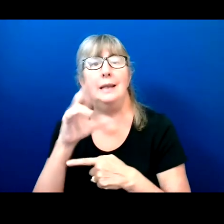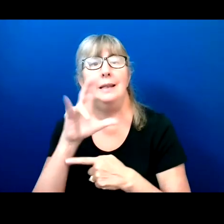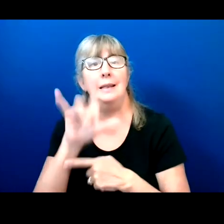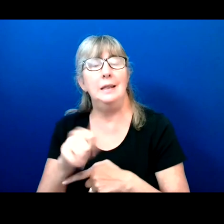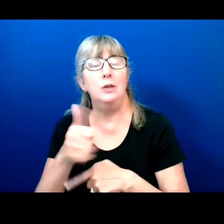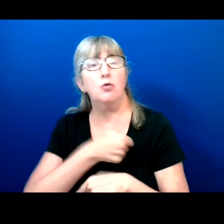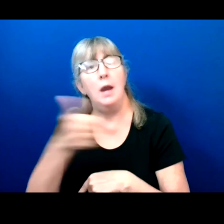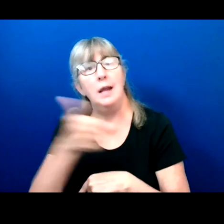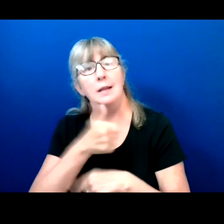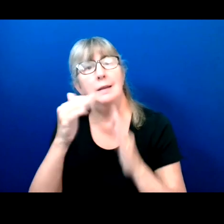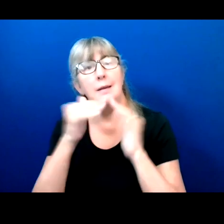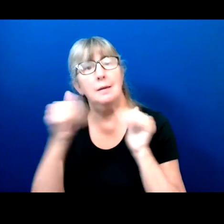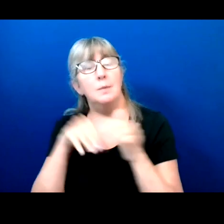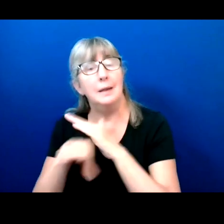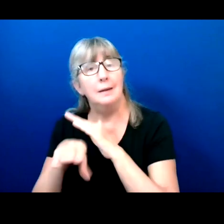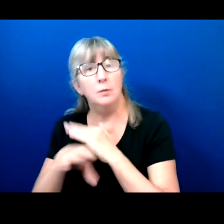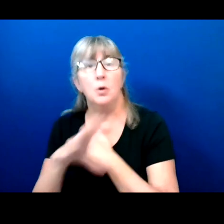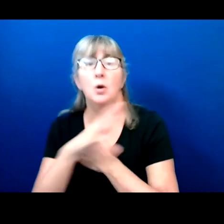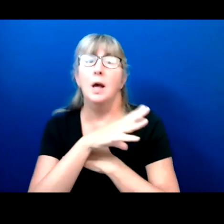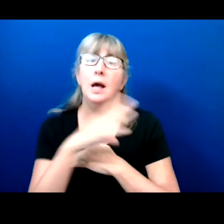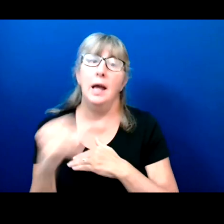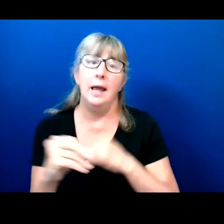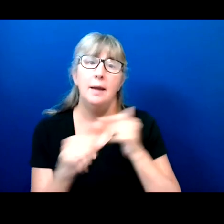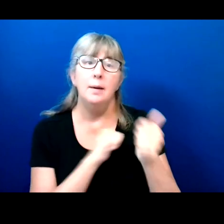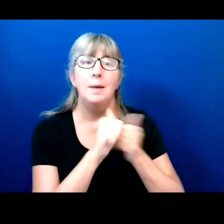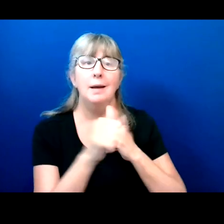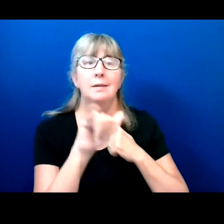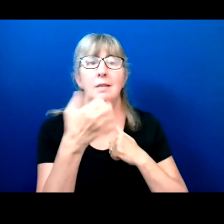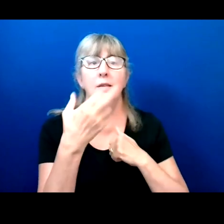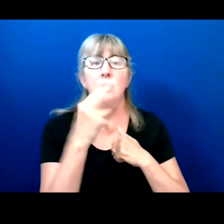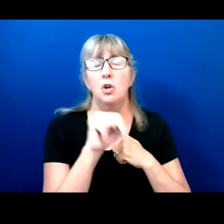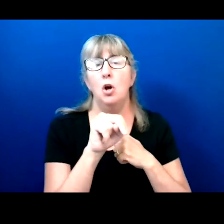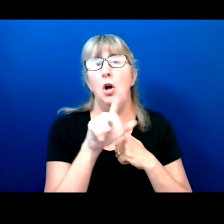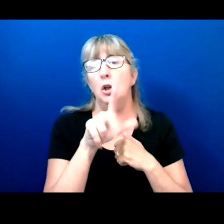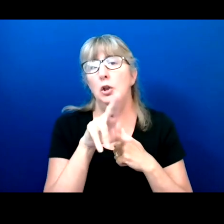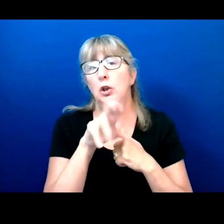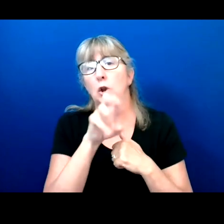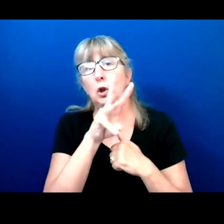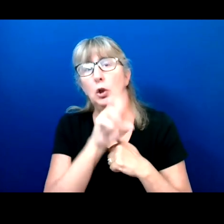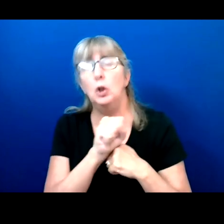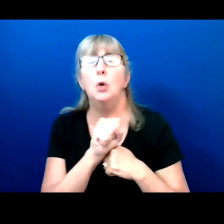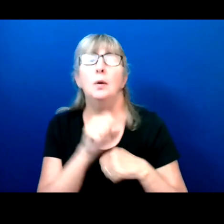In addition to passing the John Lewis right act, Congress needs to pass that infrastructure